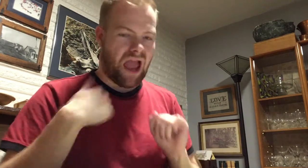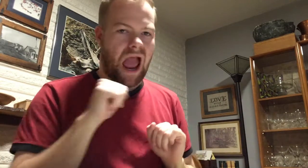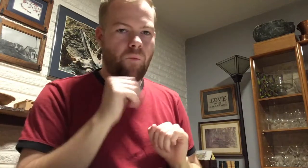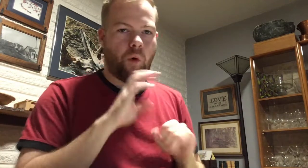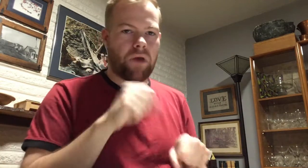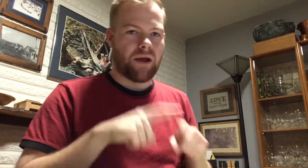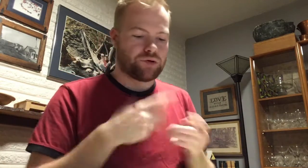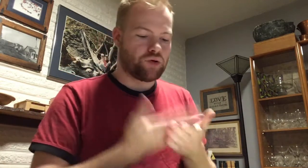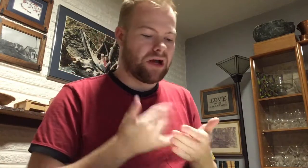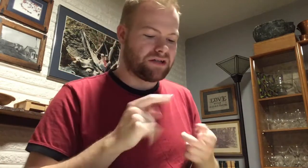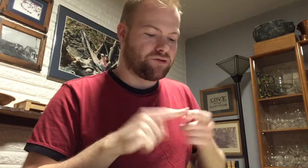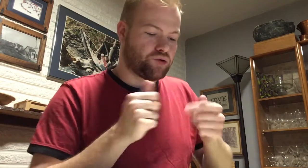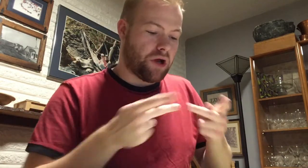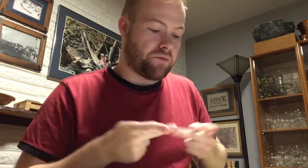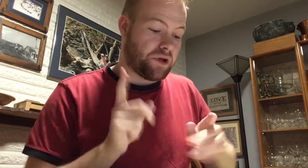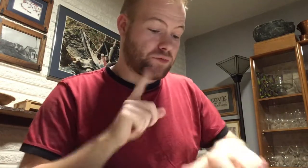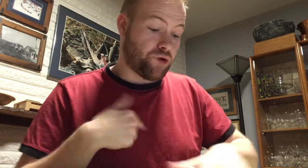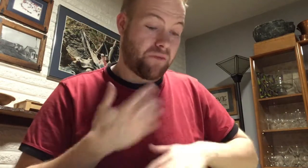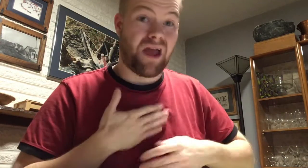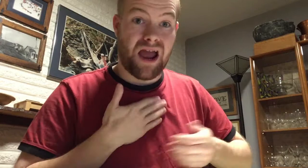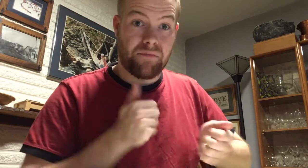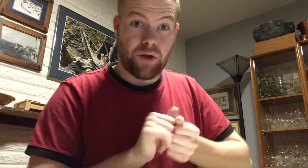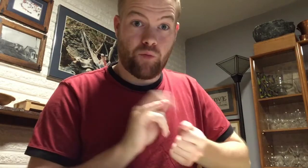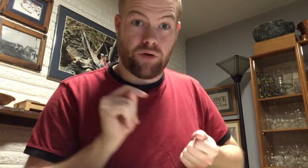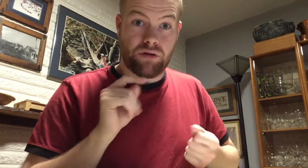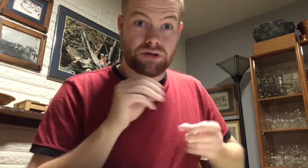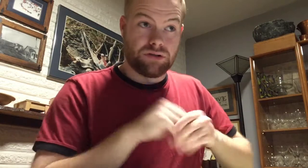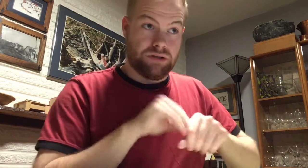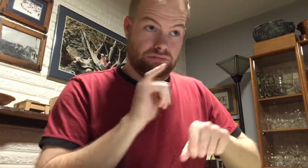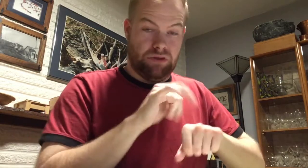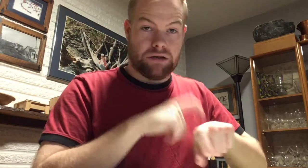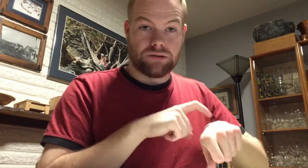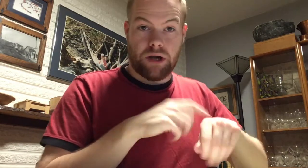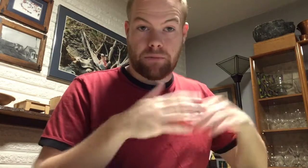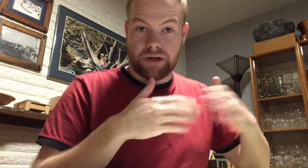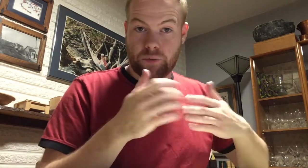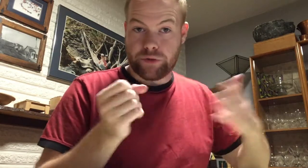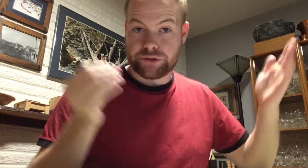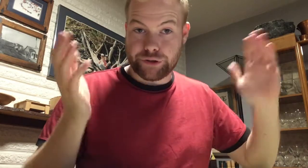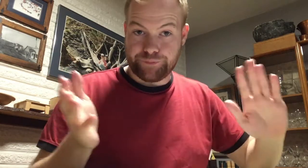I won’t be able to get it to a place where I’m happy with it, in that time anyway, so.